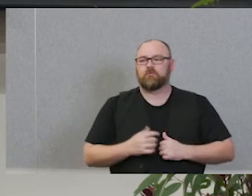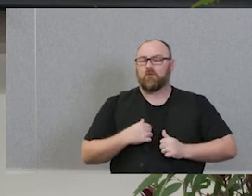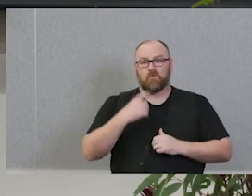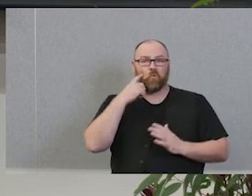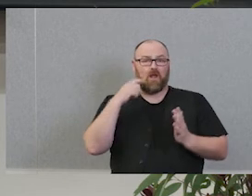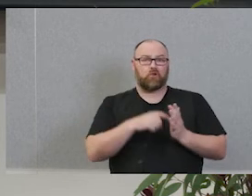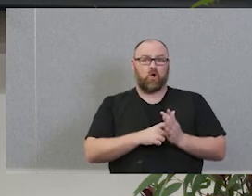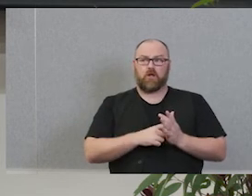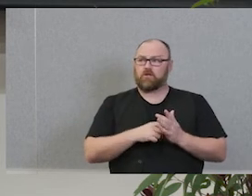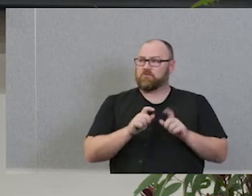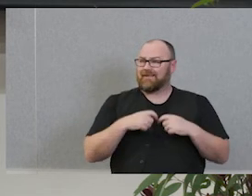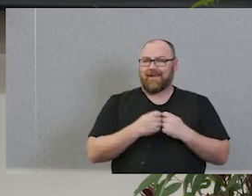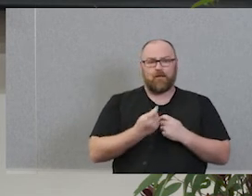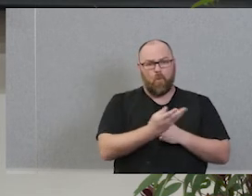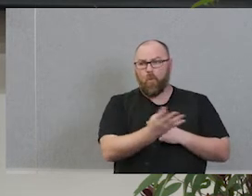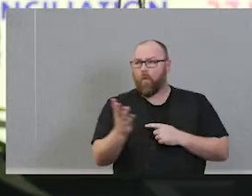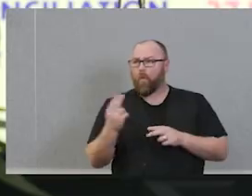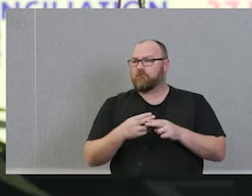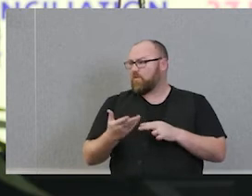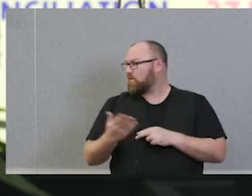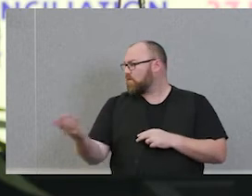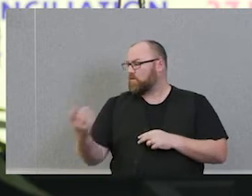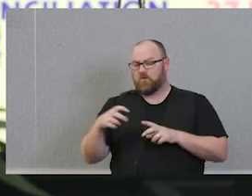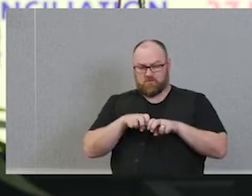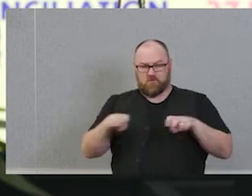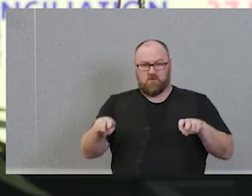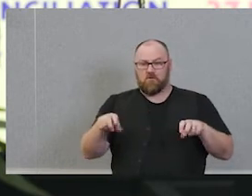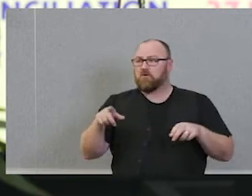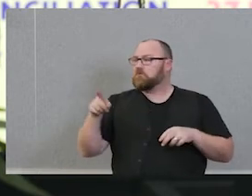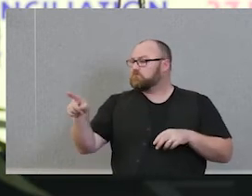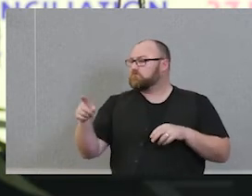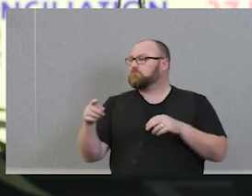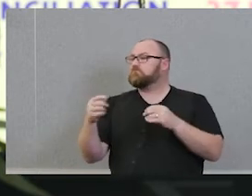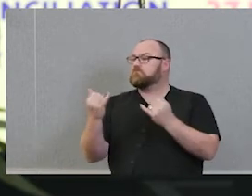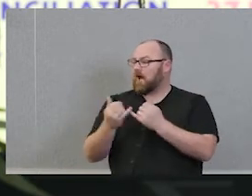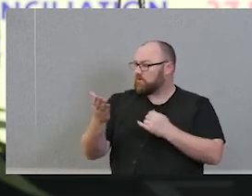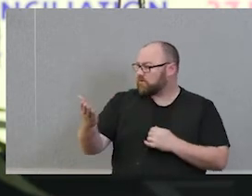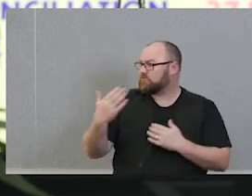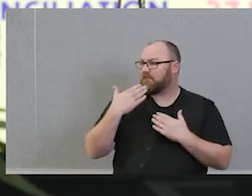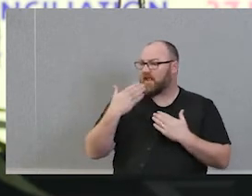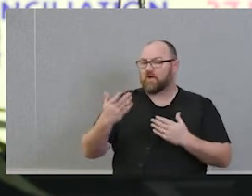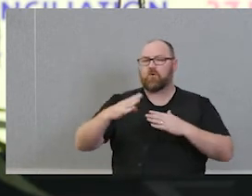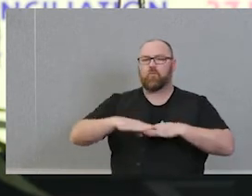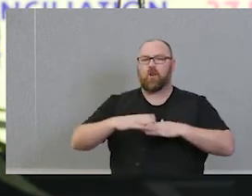Thank you so much Rossie. Thank you so much Aunt. And thank you so much Uncle for coming and Welcoming to Country. He's gone off to the next thing that